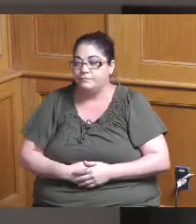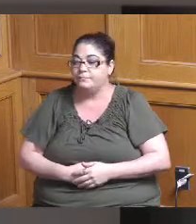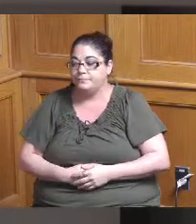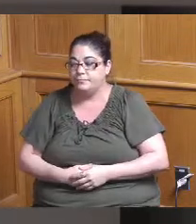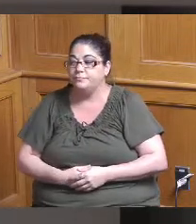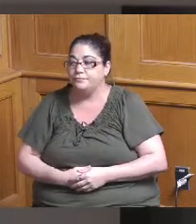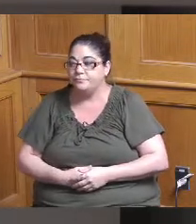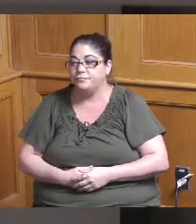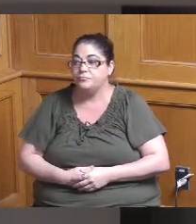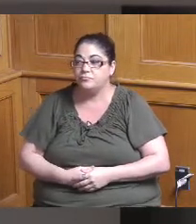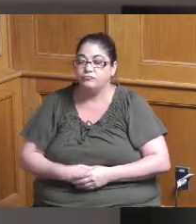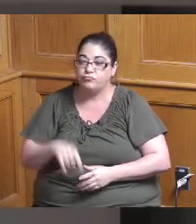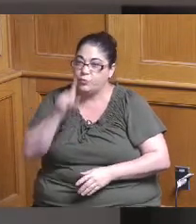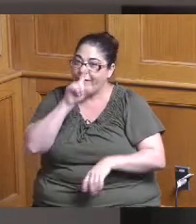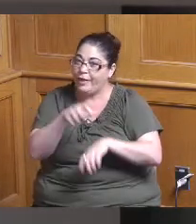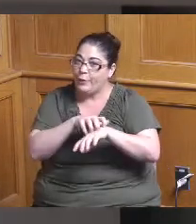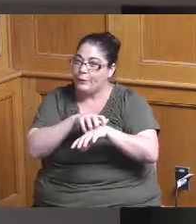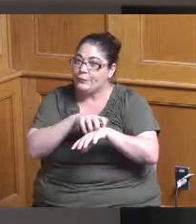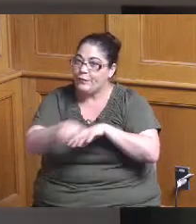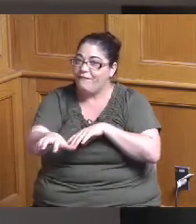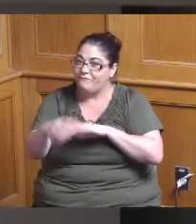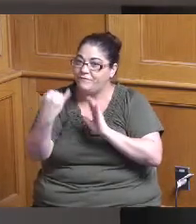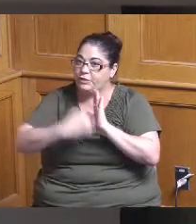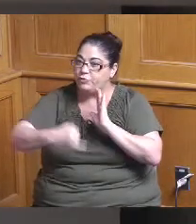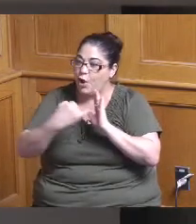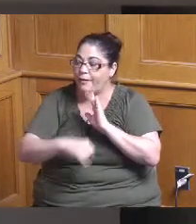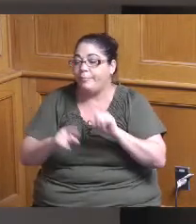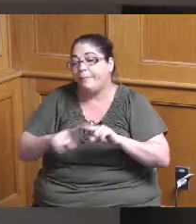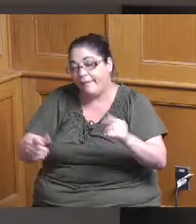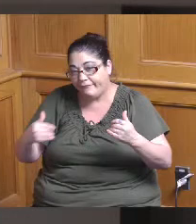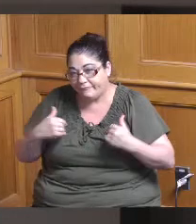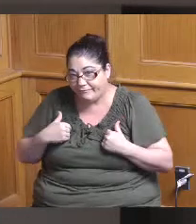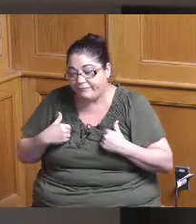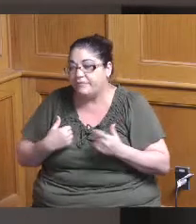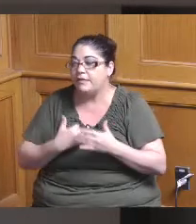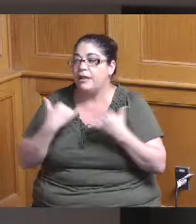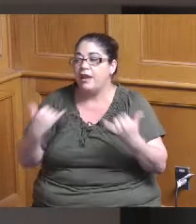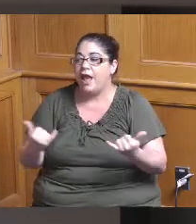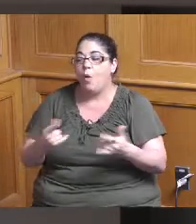it's it's a rough rendering but here's what's they're currently thinking for the site and